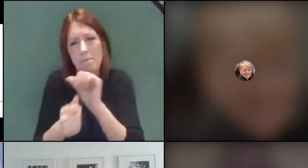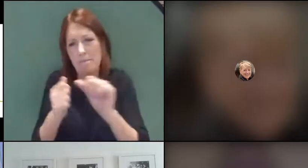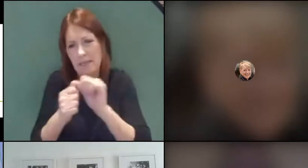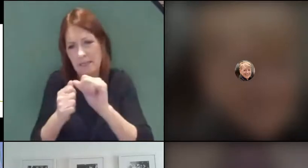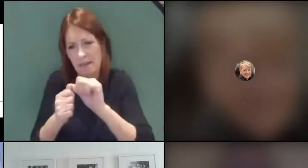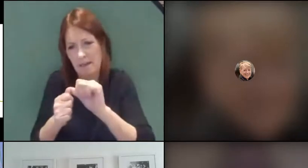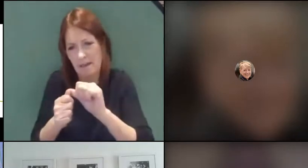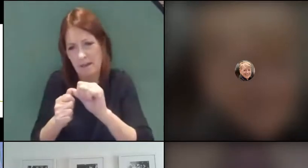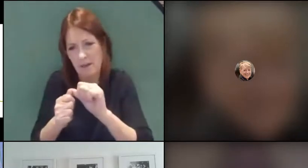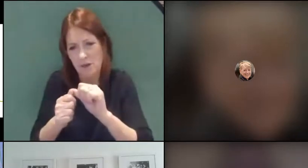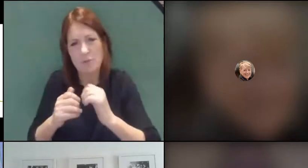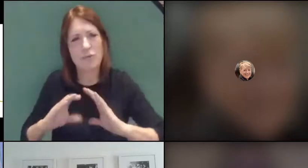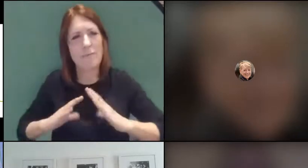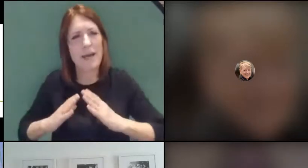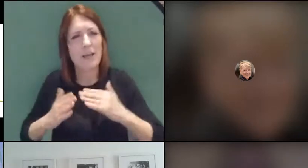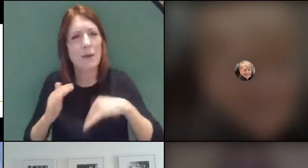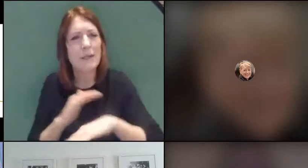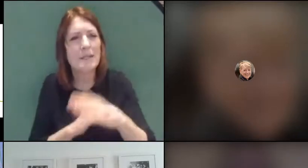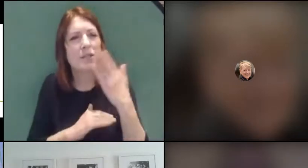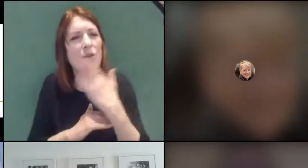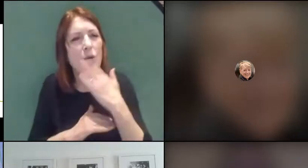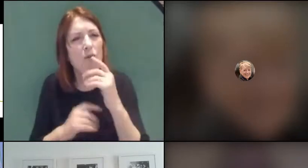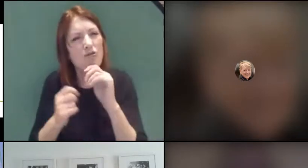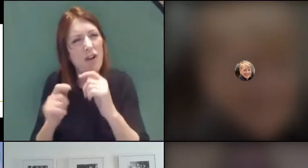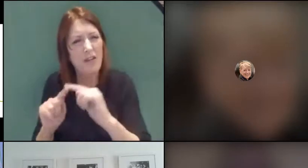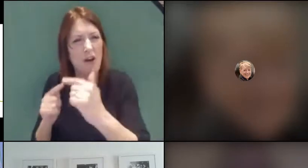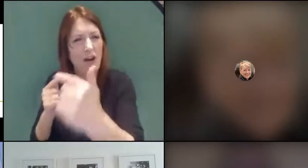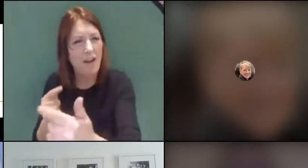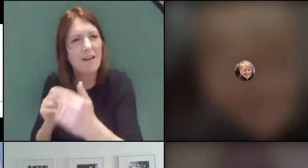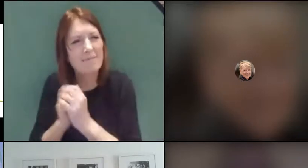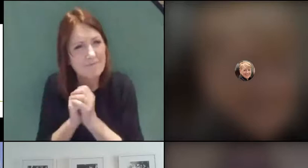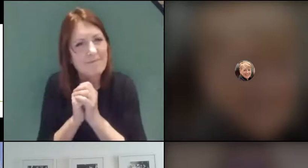we hope, than actually doing it online. So yes, we want you back as quickly as possible.